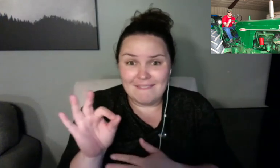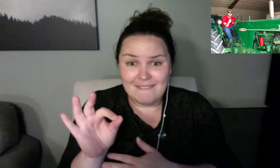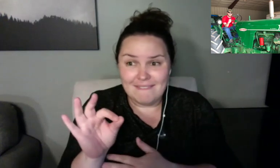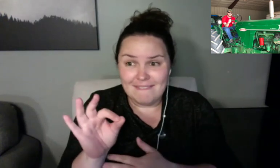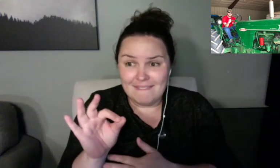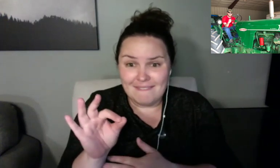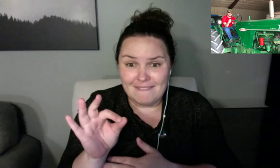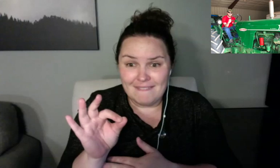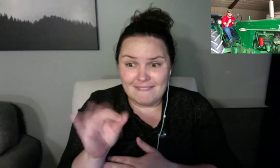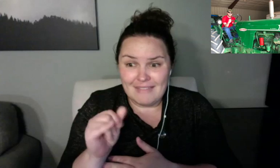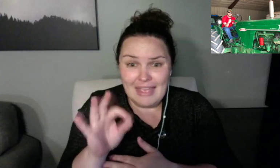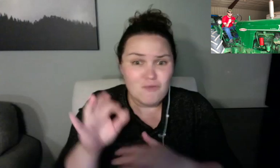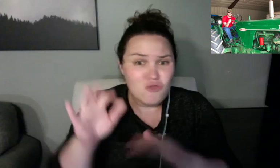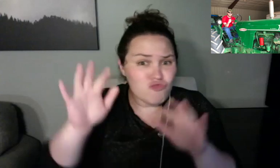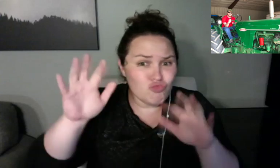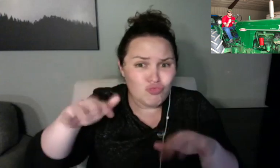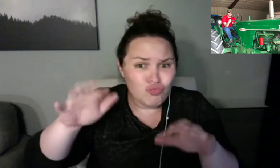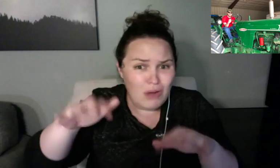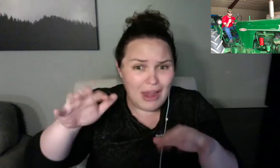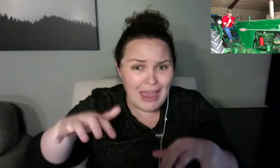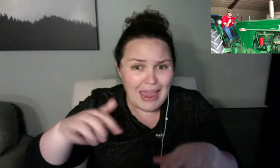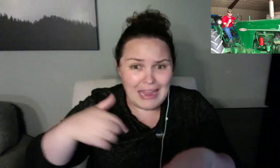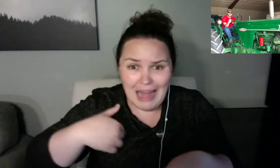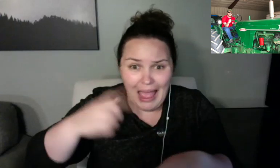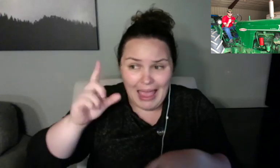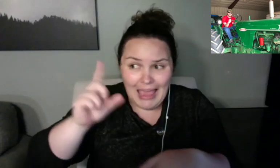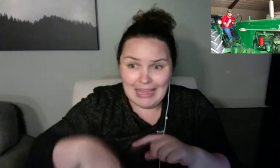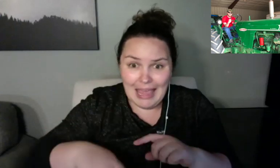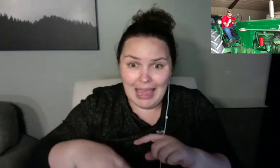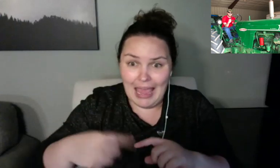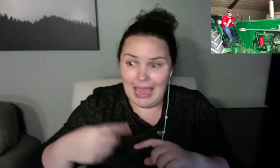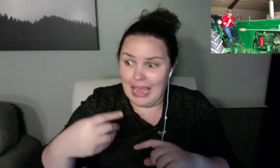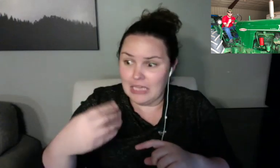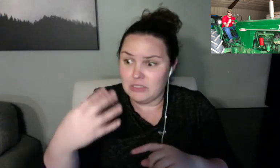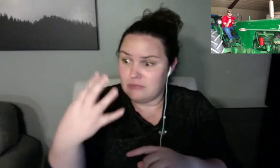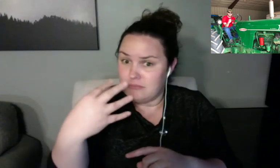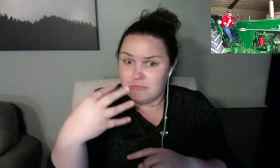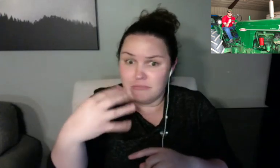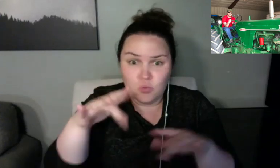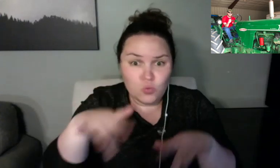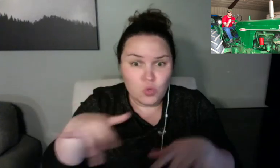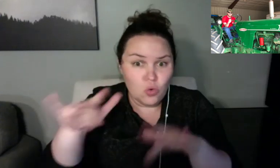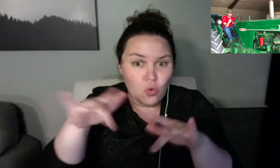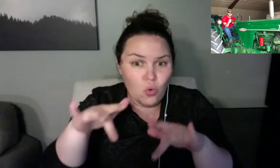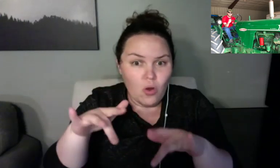an Oliver in southwest Iowa, I've probably got one of the only ones. So let me know.